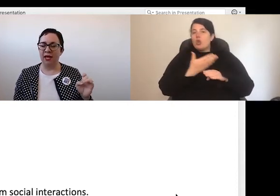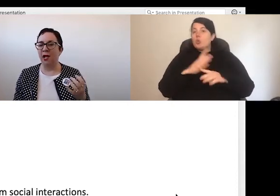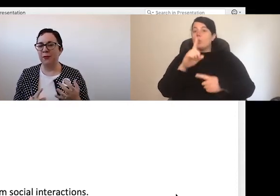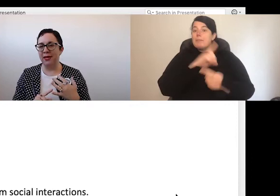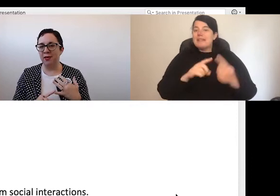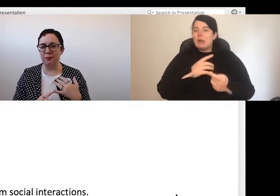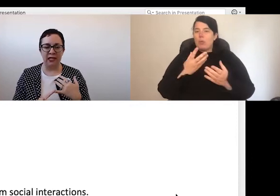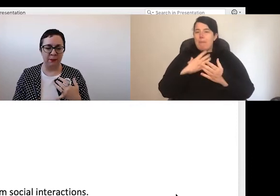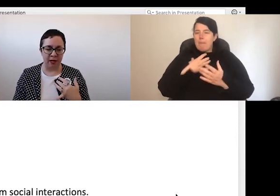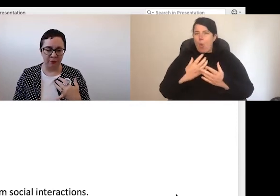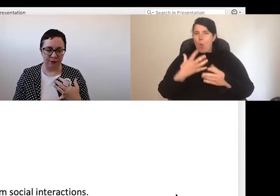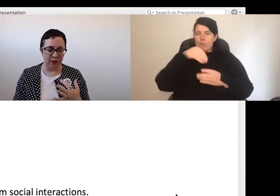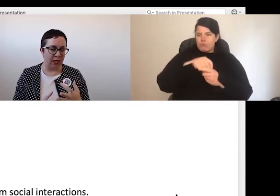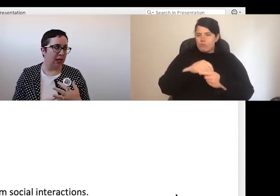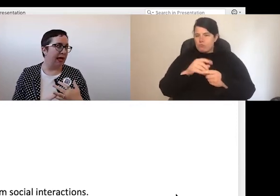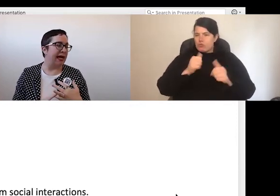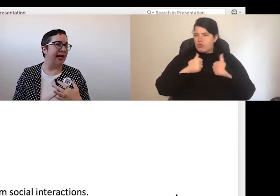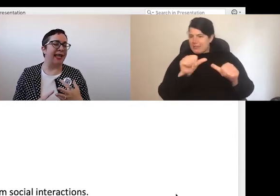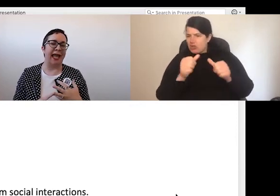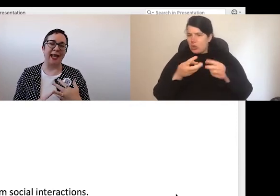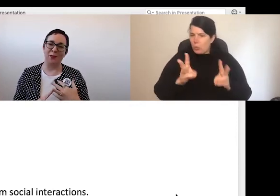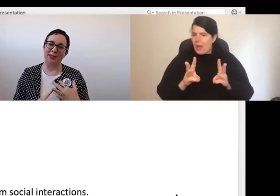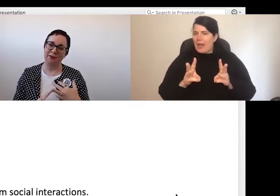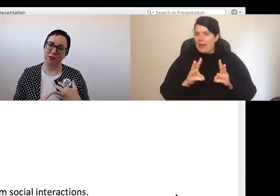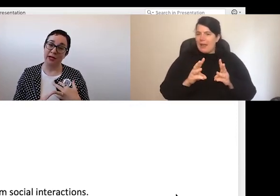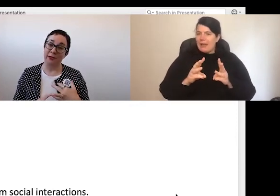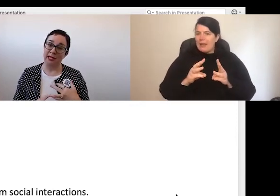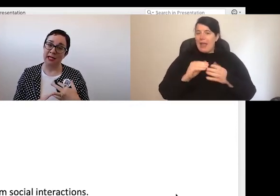can help us make those meetings better, can help us avoid meetings